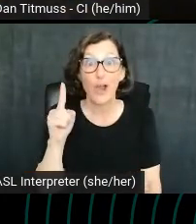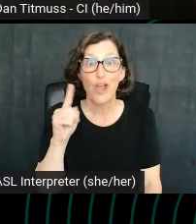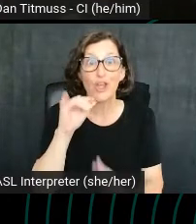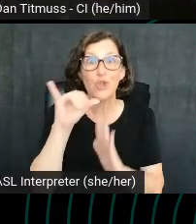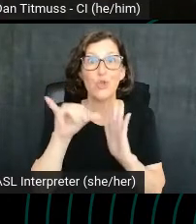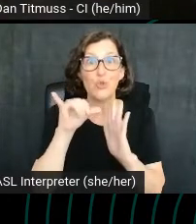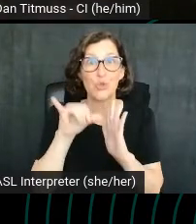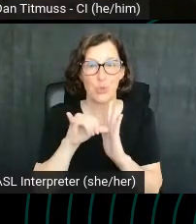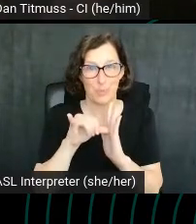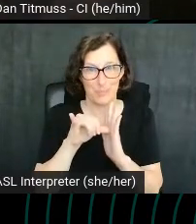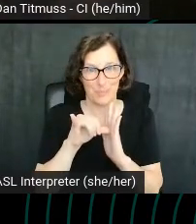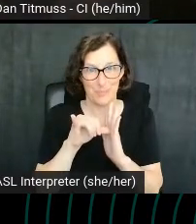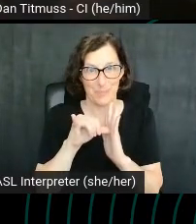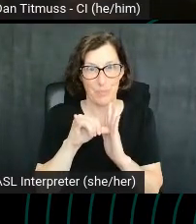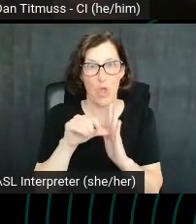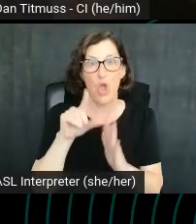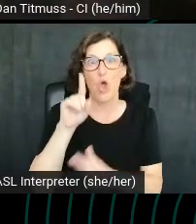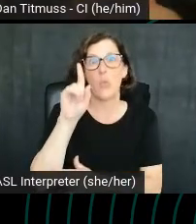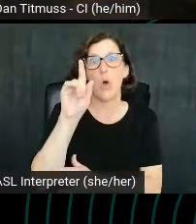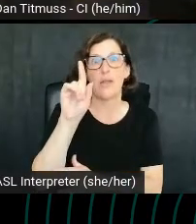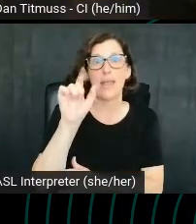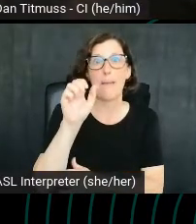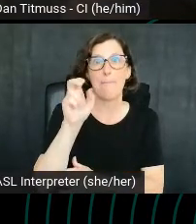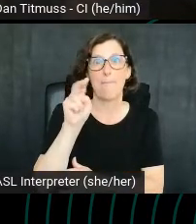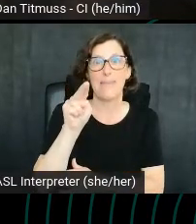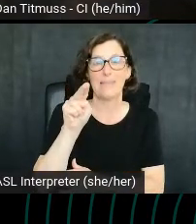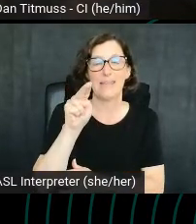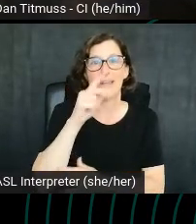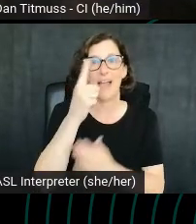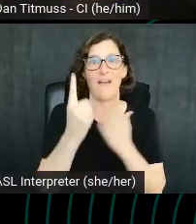Fun fact, a billion hours of YouTube are watched every day.